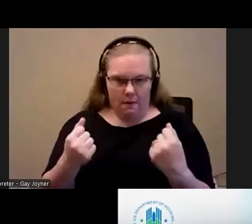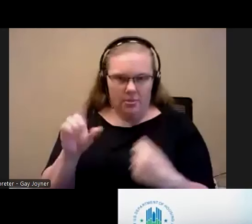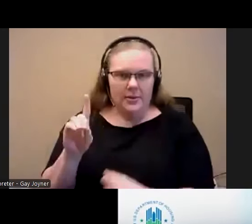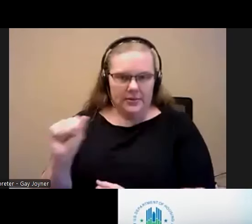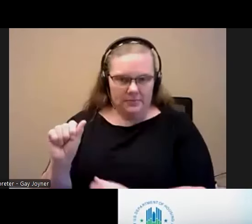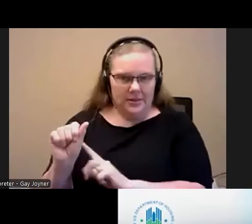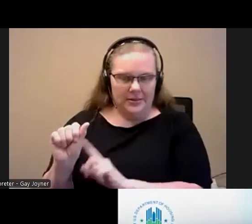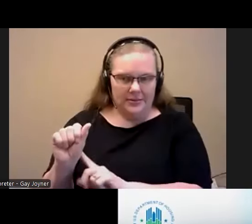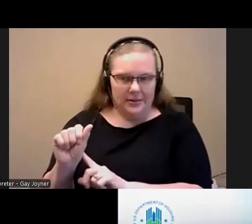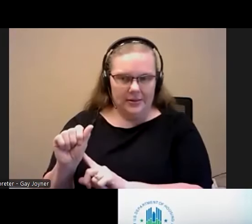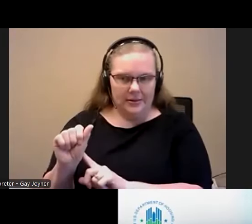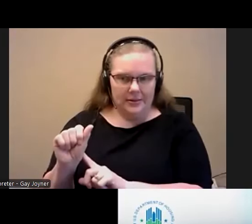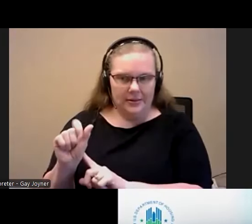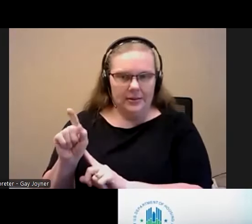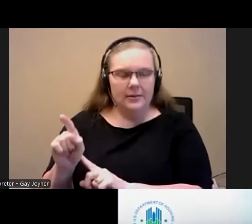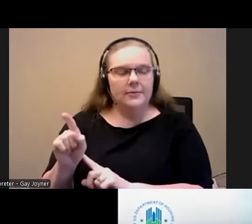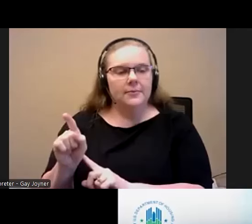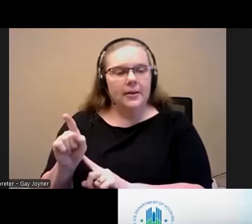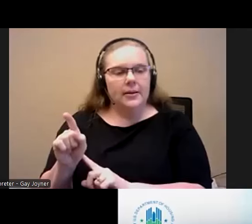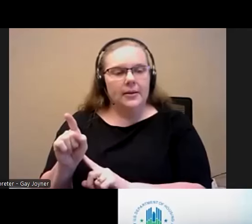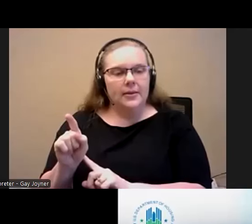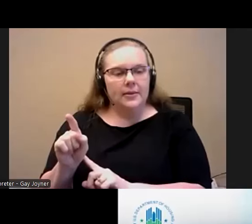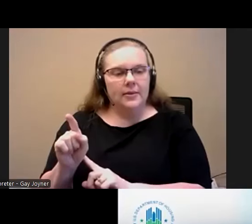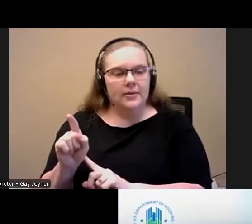PHEs have discretion in how they verify disability